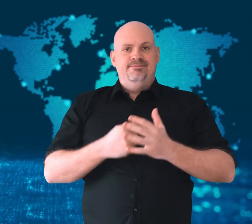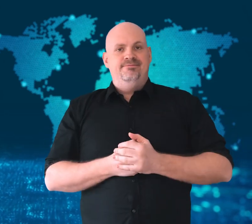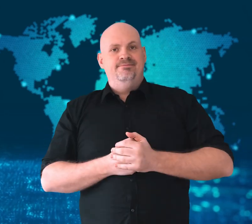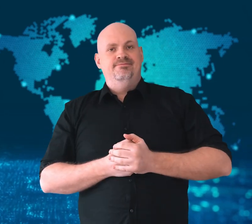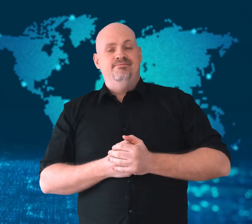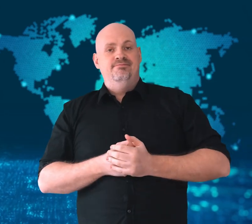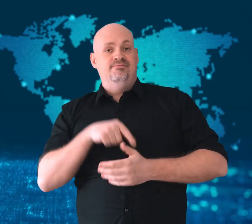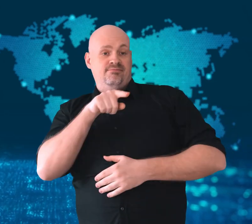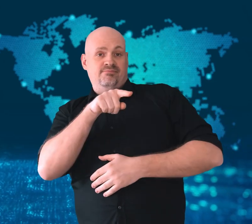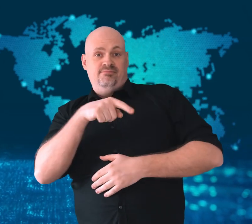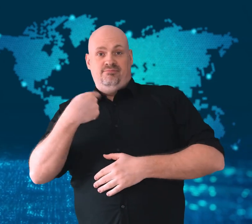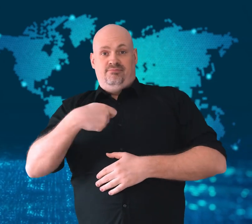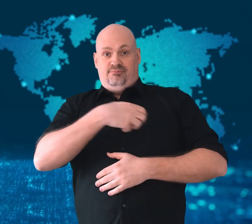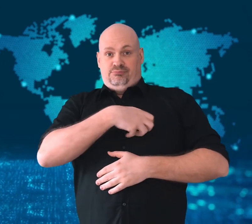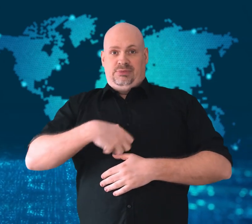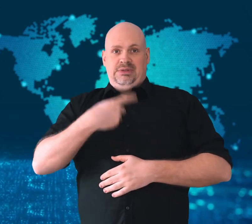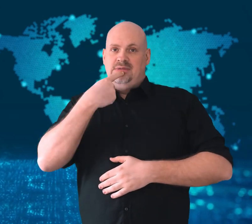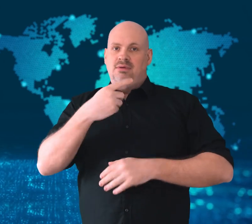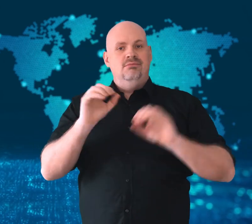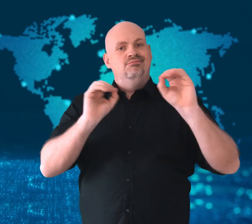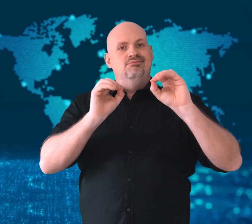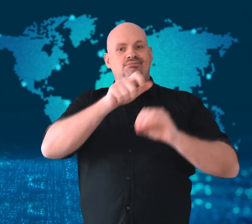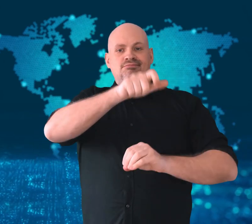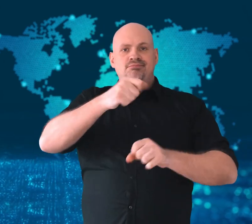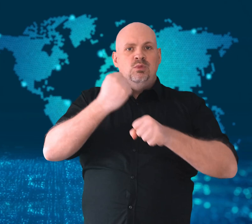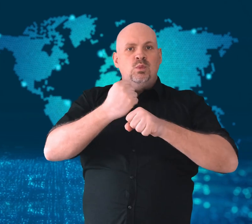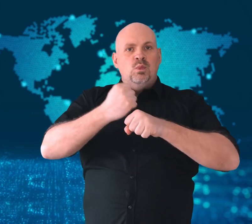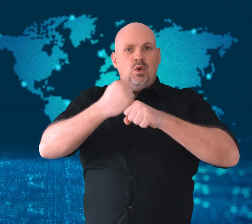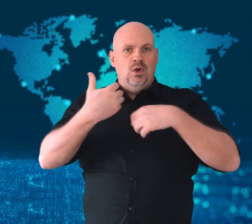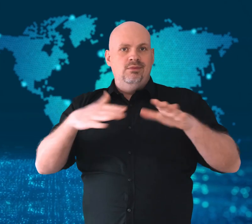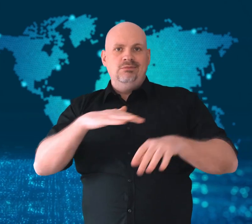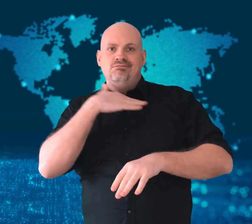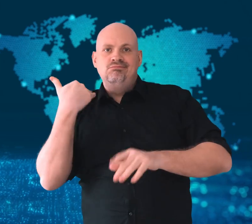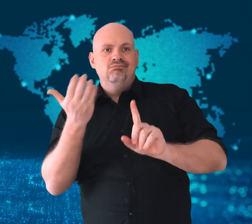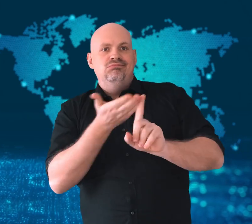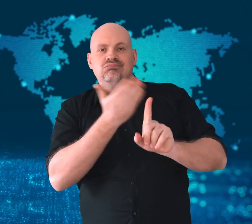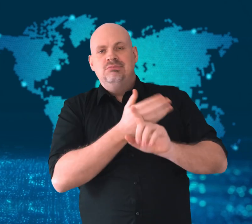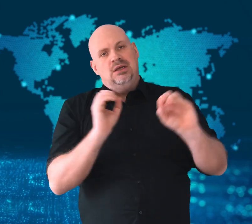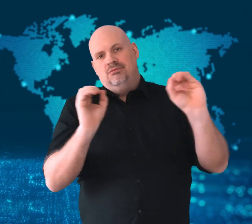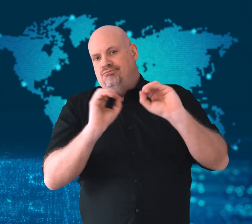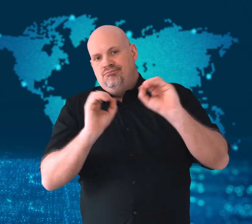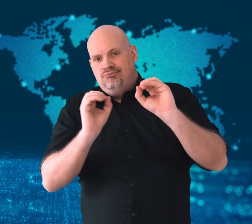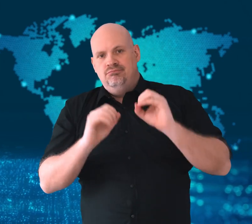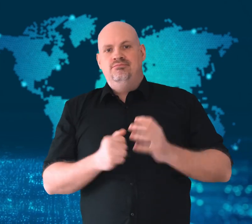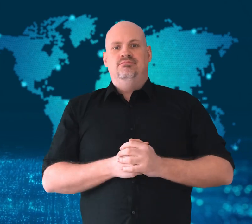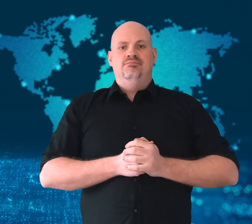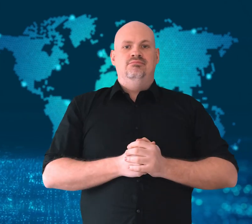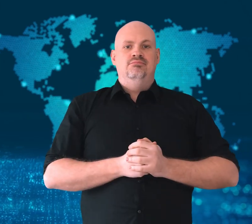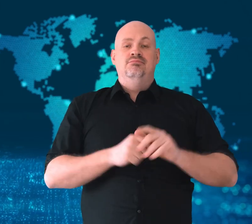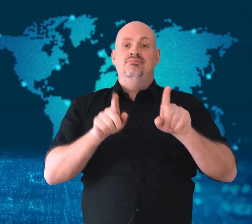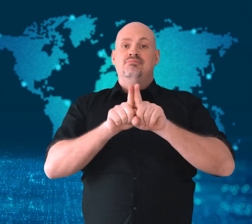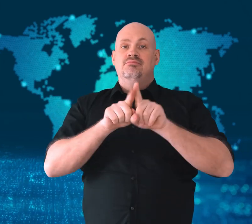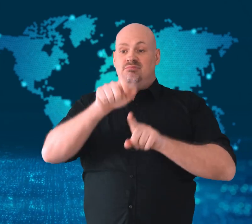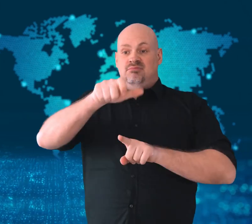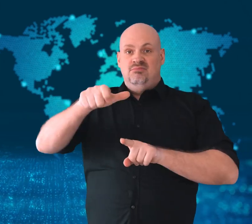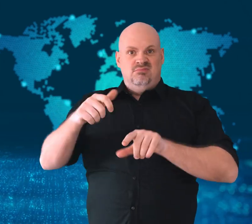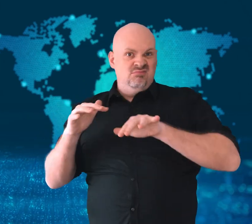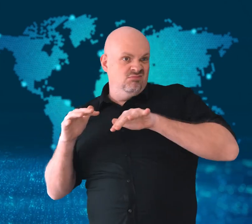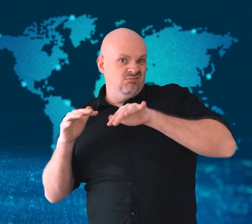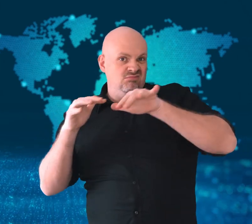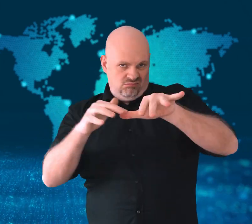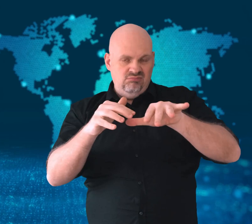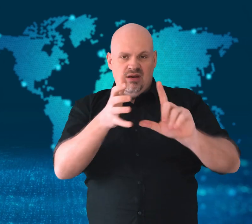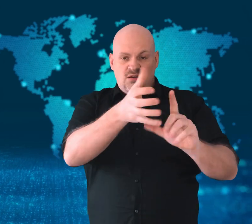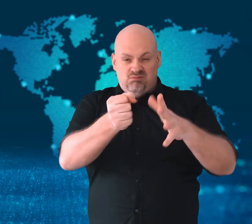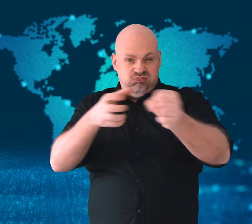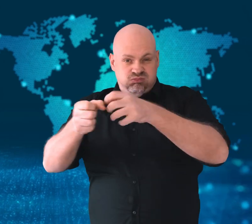He reported that no ministers had been killed during the attack,